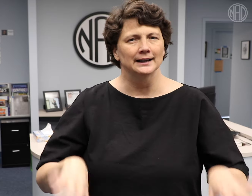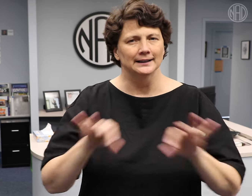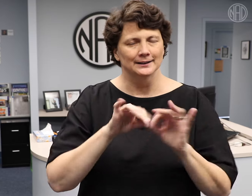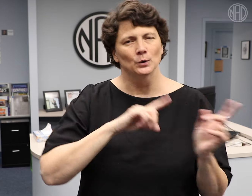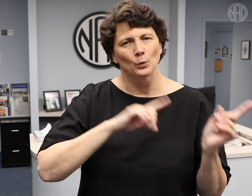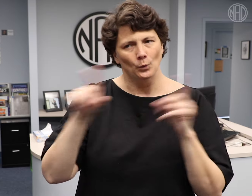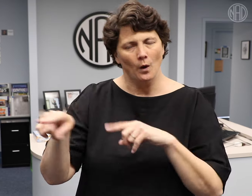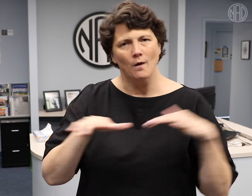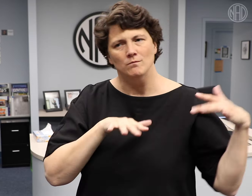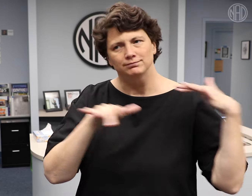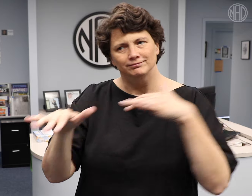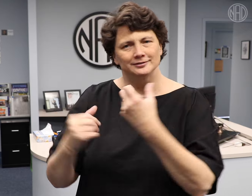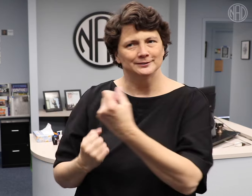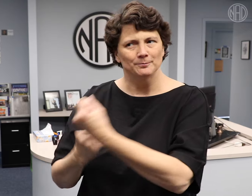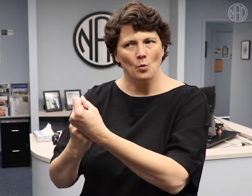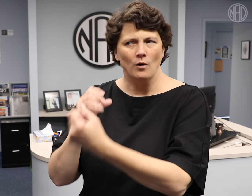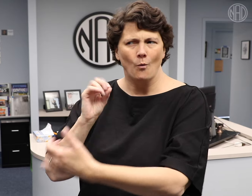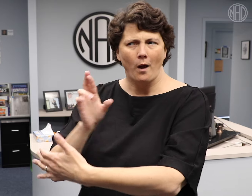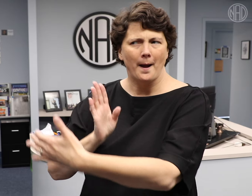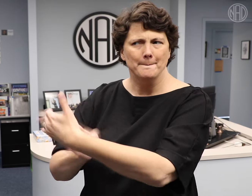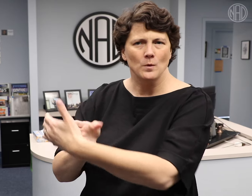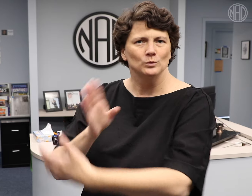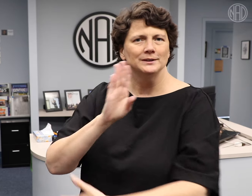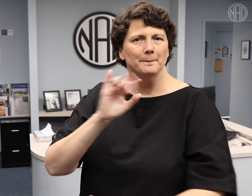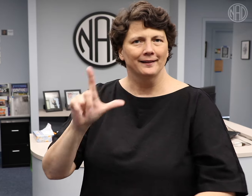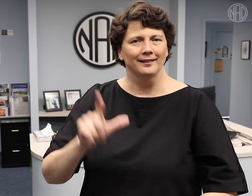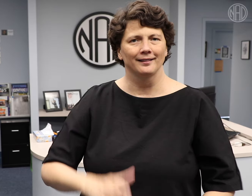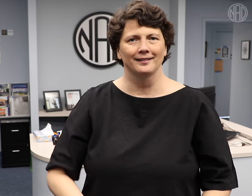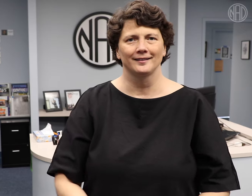It is important to attend as a community to oppose or support a bill.